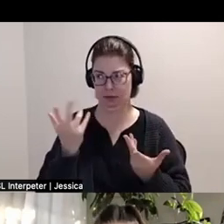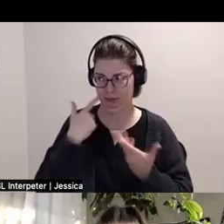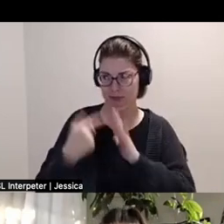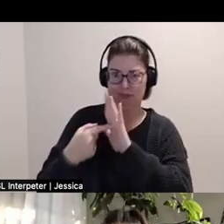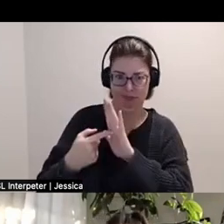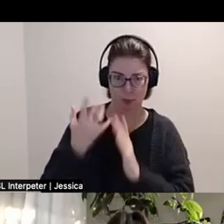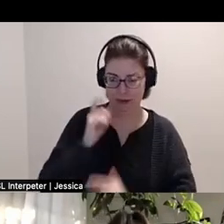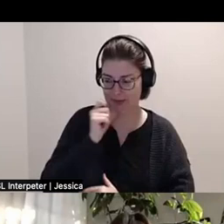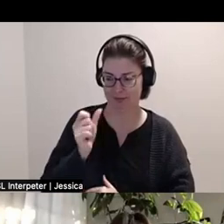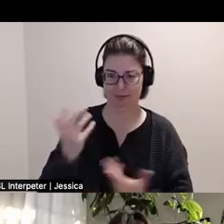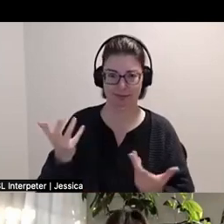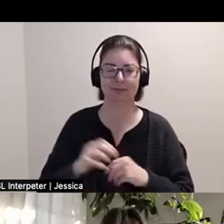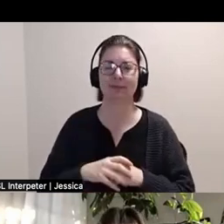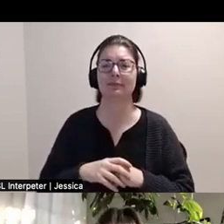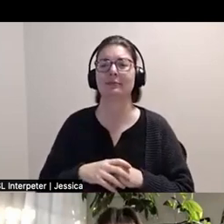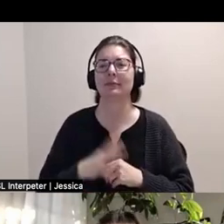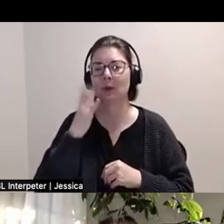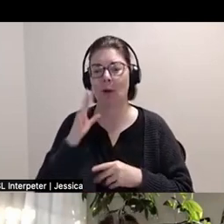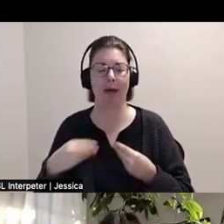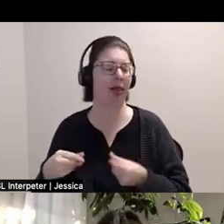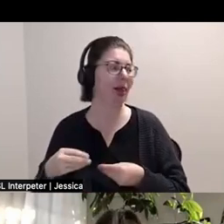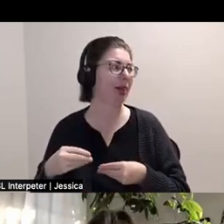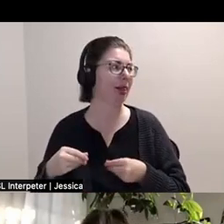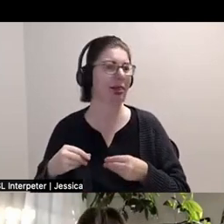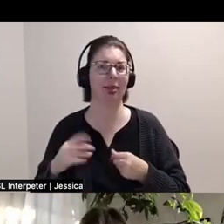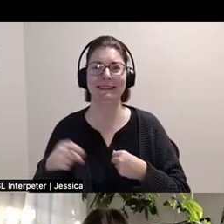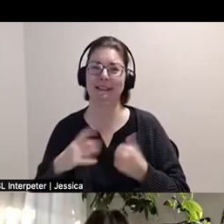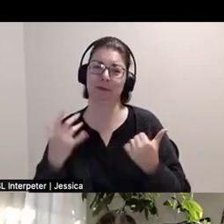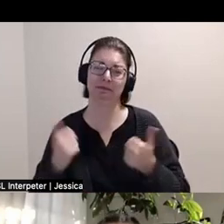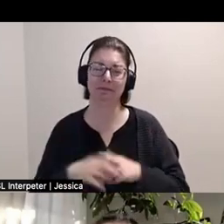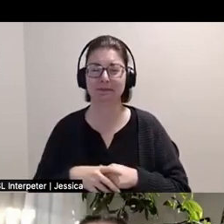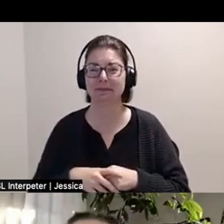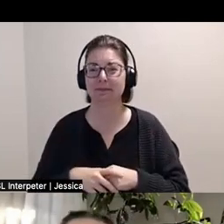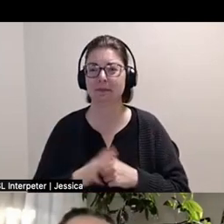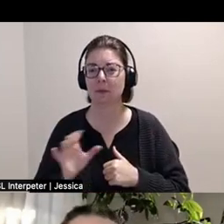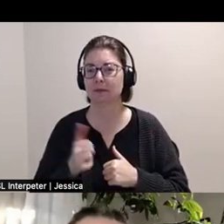So yes, stim toy. Yay! And what else?